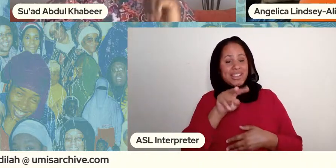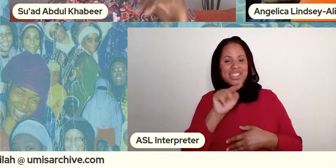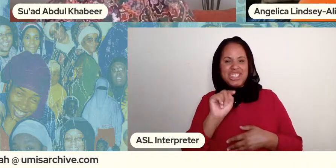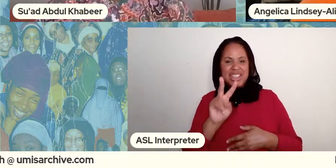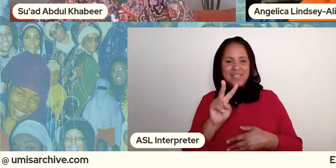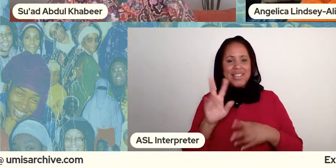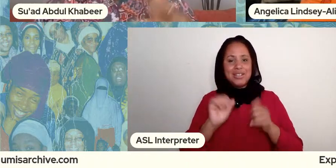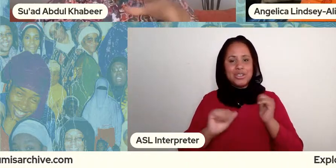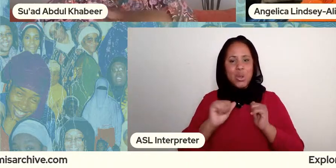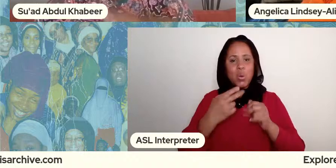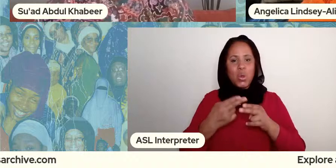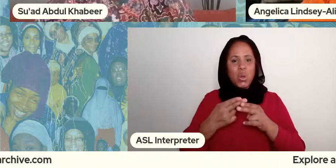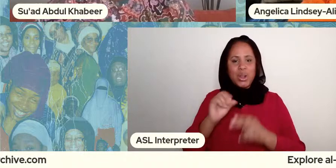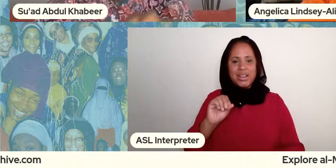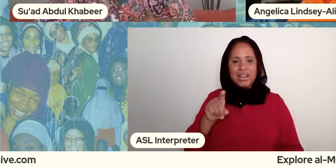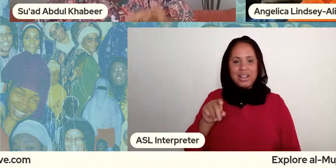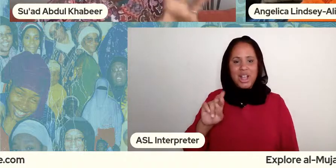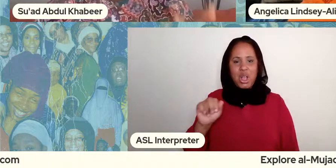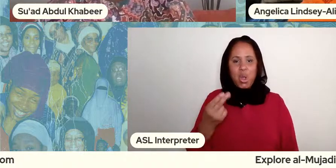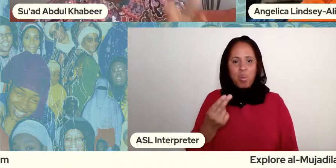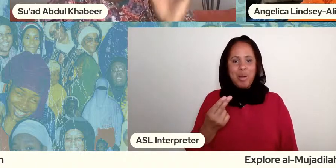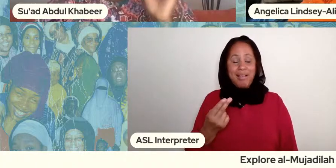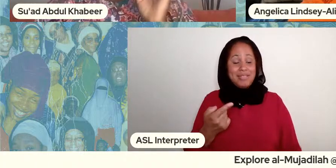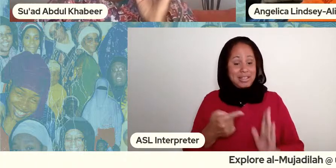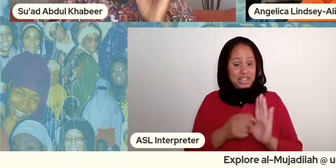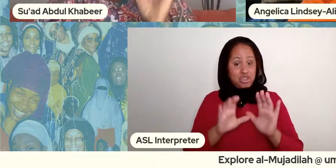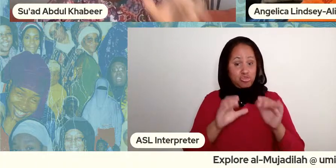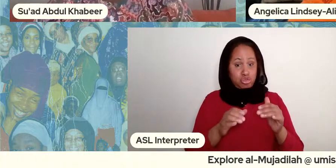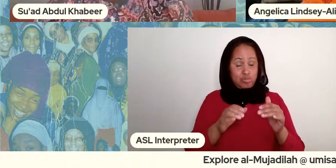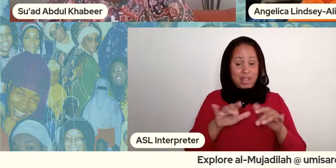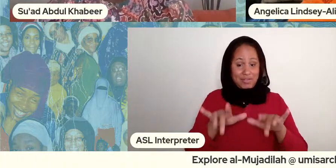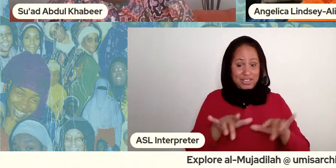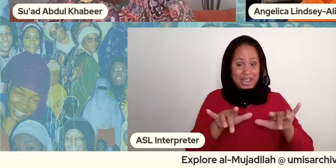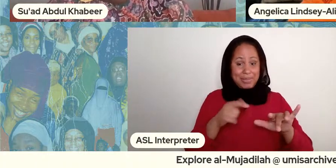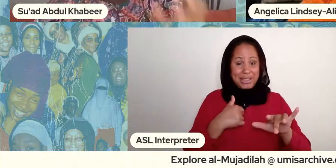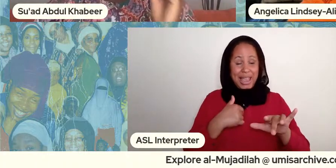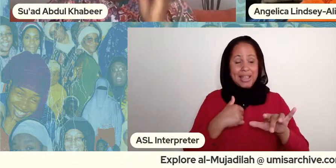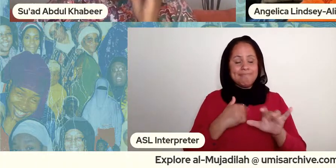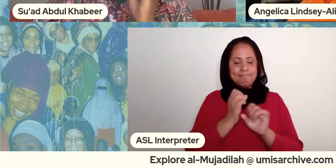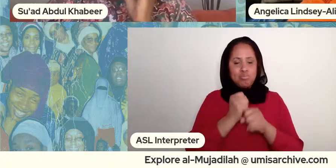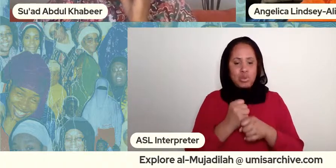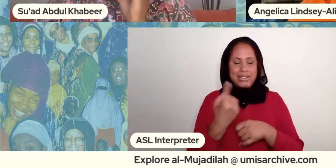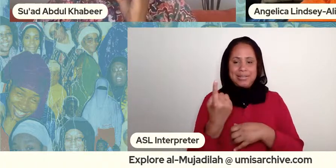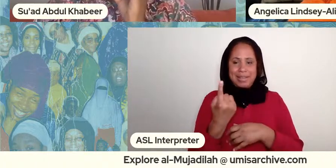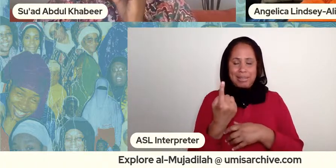and so in this montage i kind of put together something from an oprah show with um